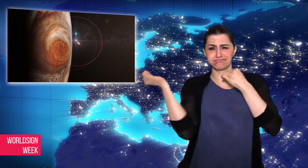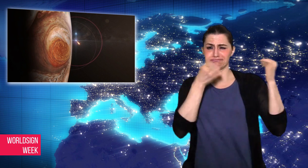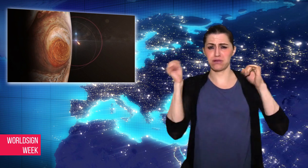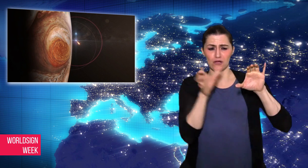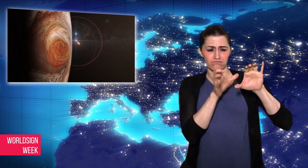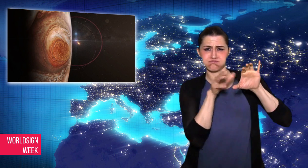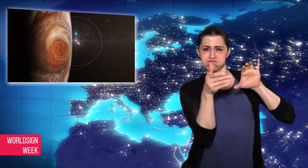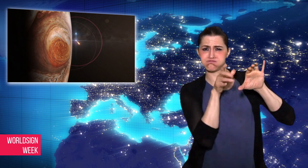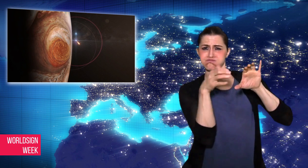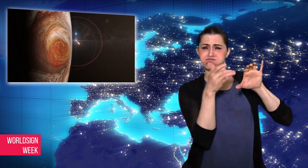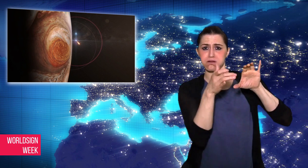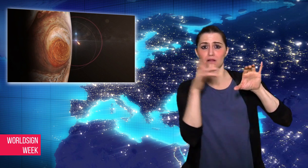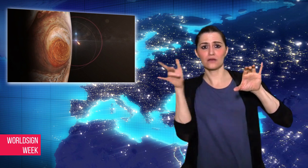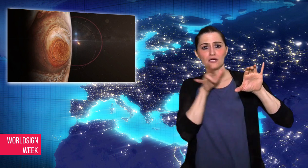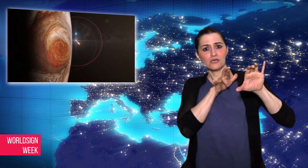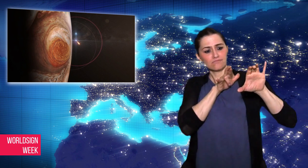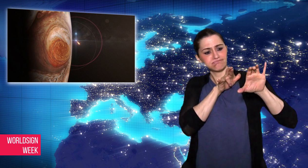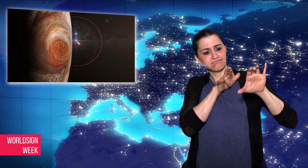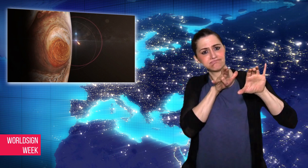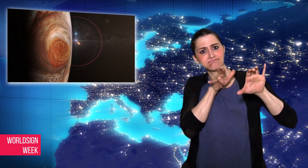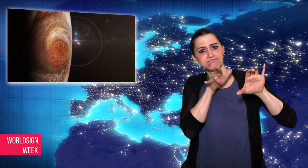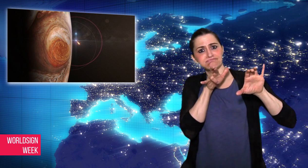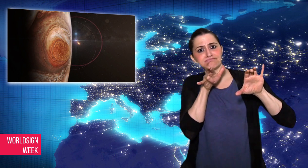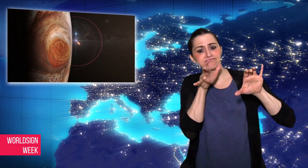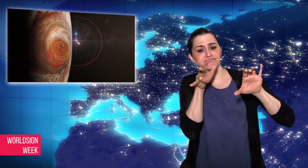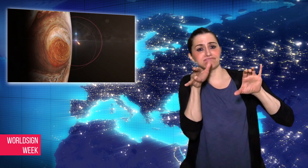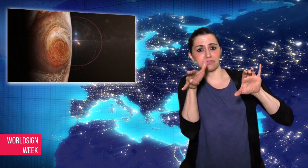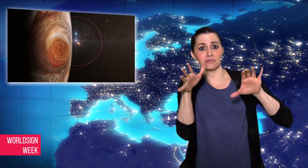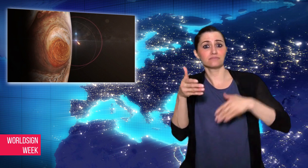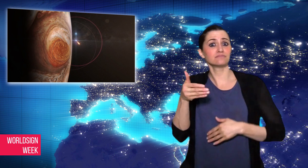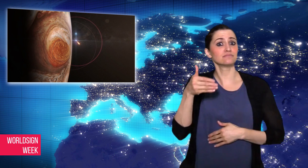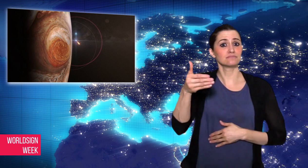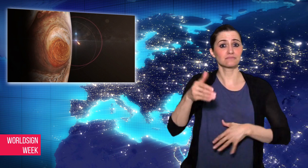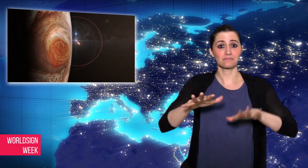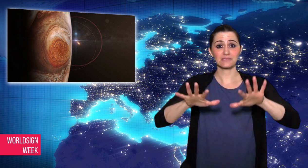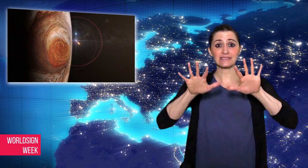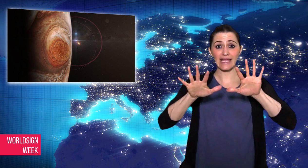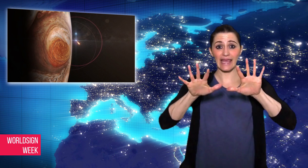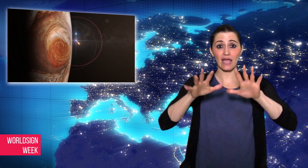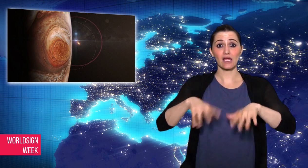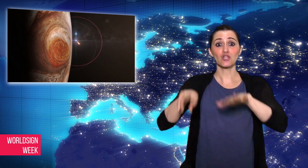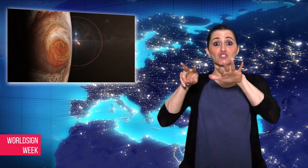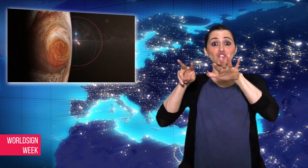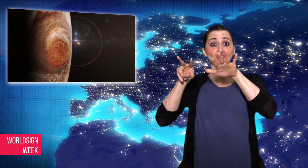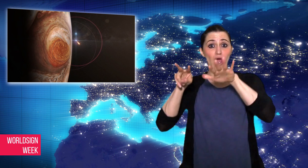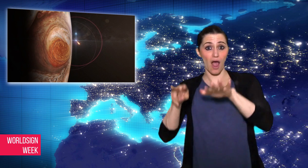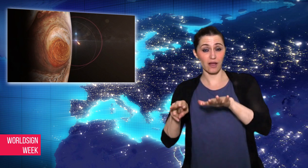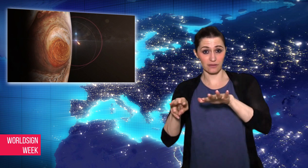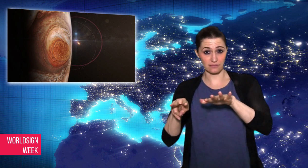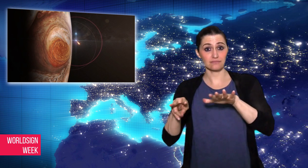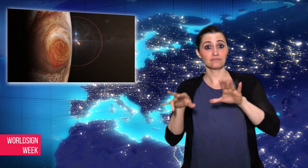close up photos for the first time.